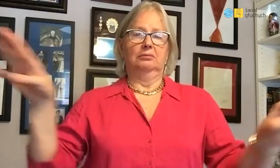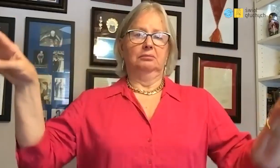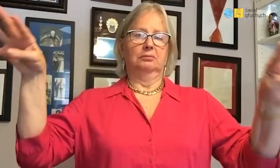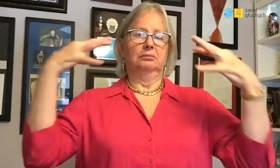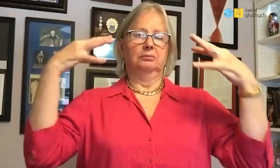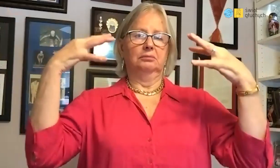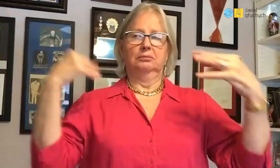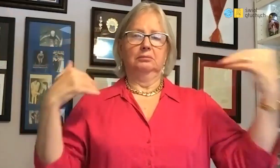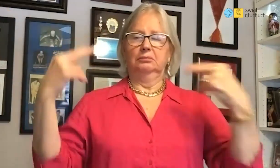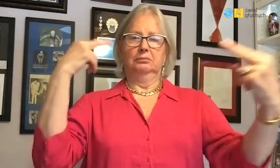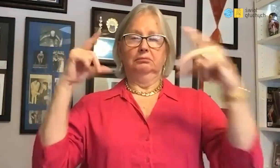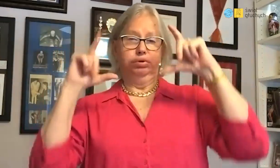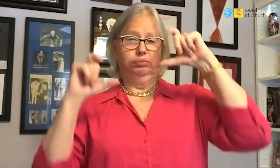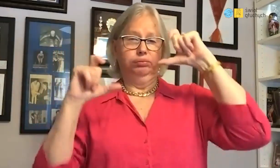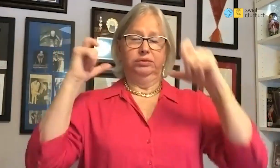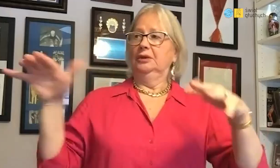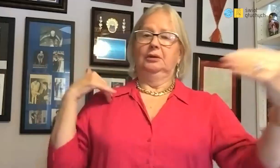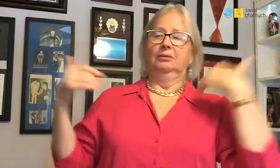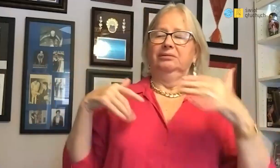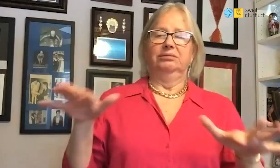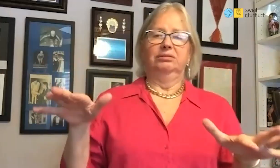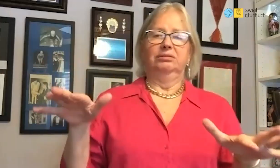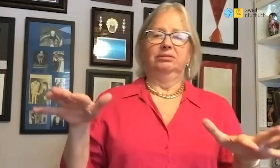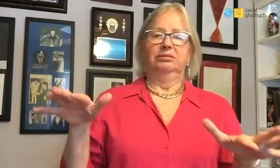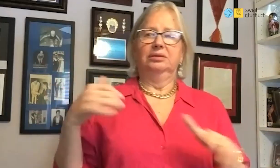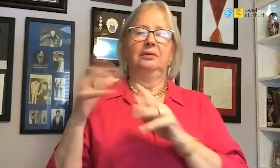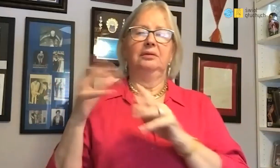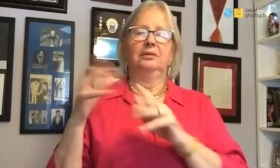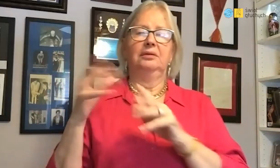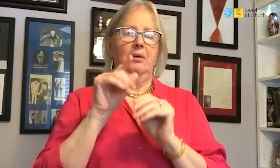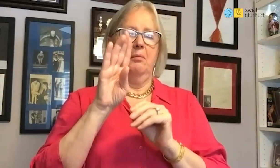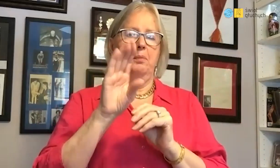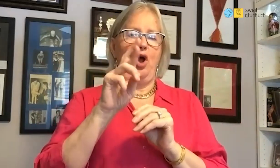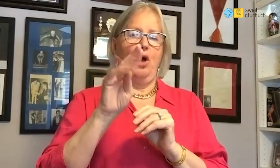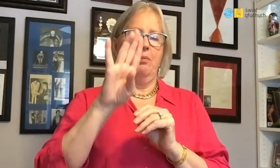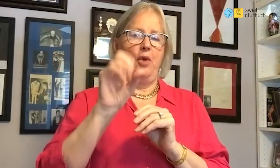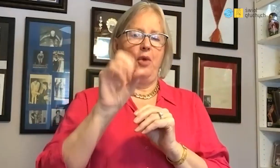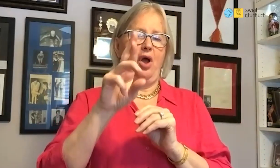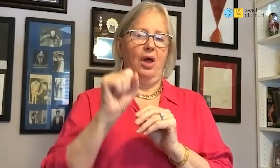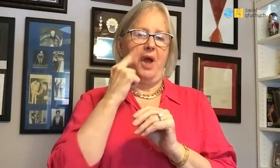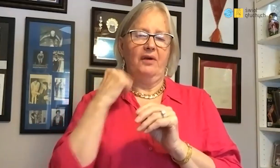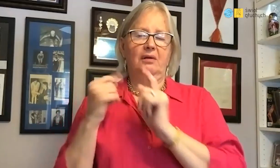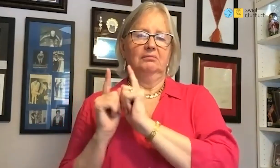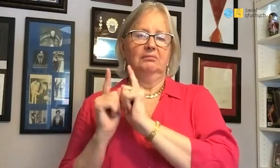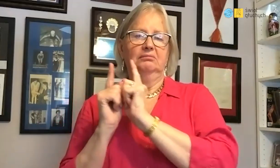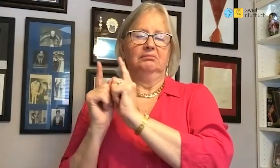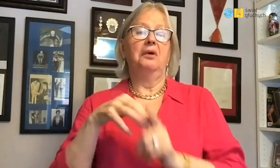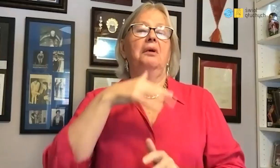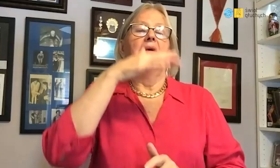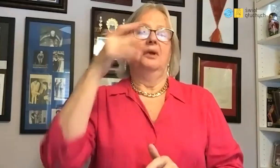Many people congratulated me they took many photos. Together with Barbara I went to another competition.